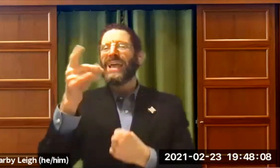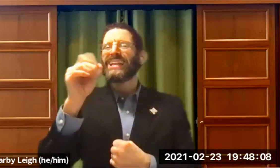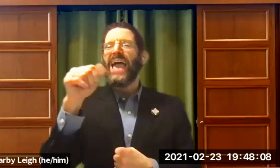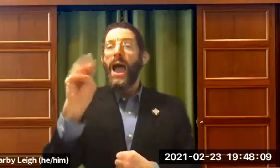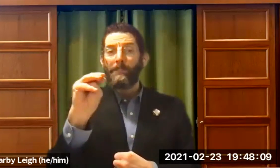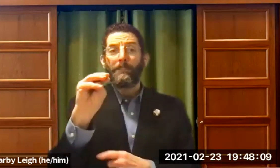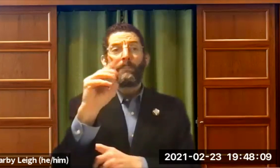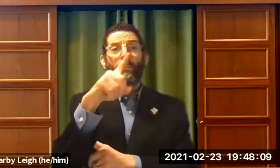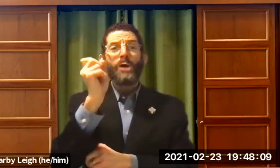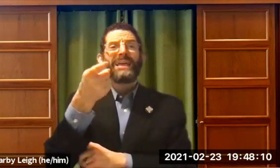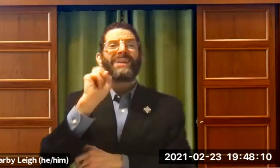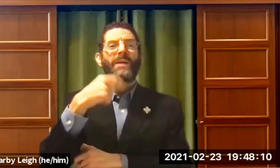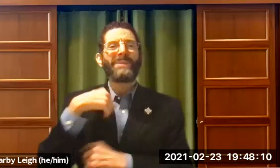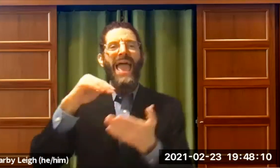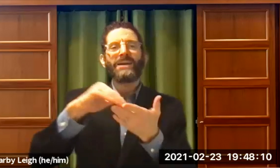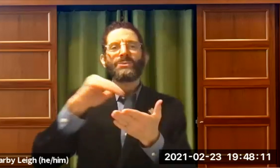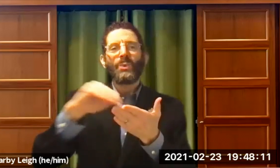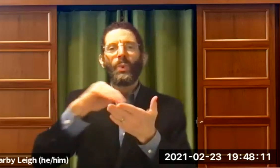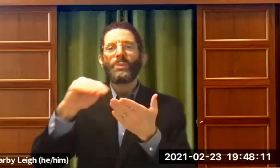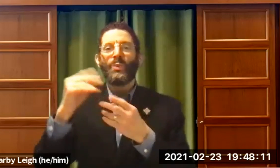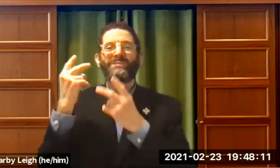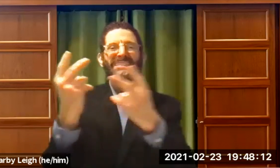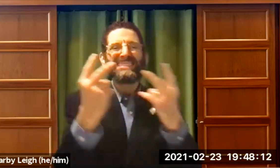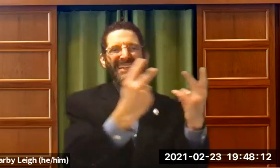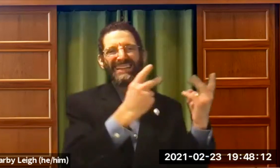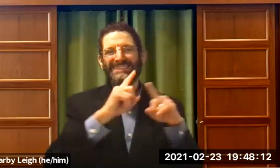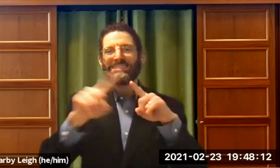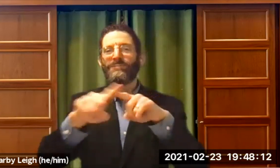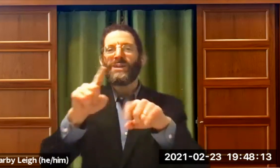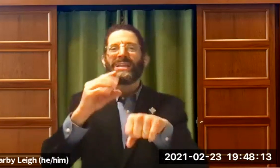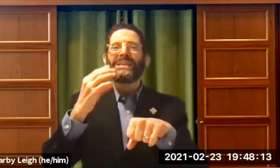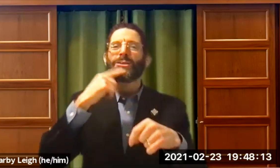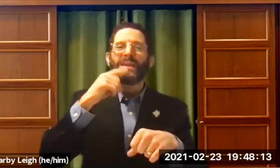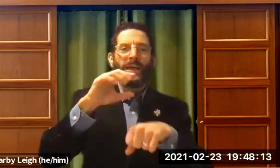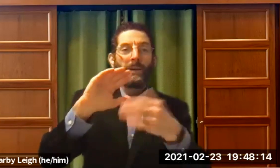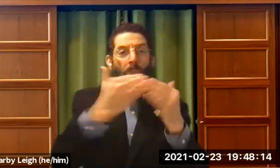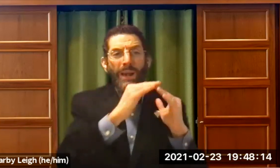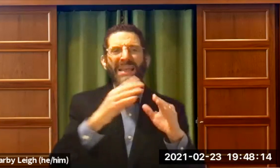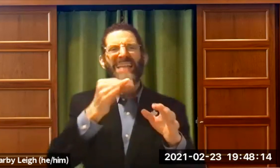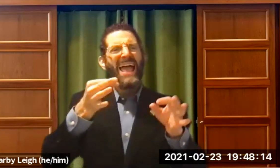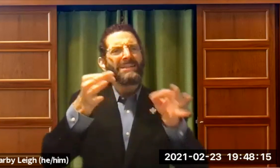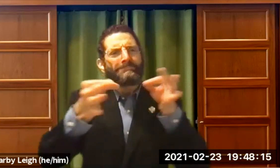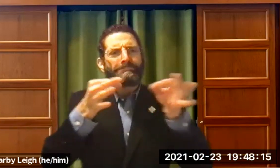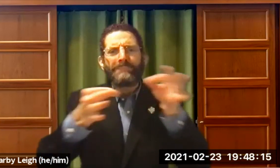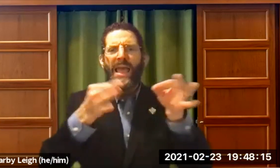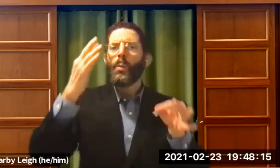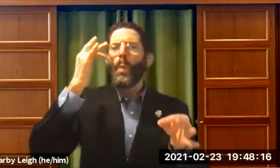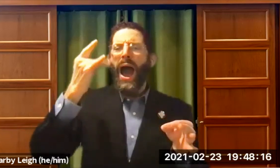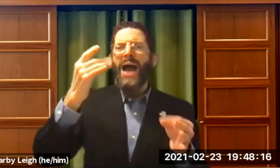So finally I want to say I do support Jewish Disabilities Awareness and Inclusion condition month and I've been visiting different communities and